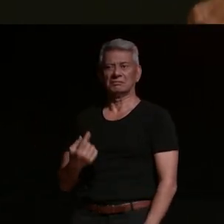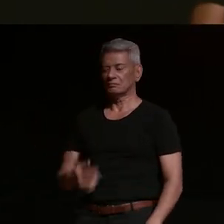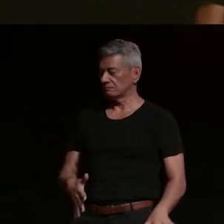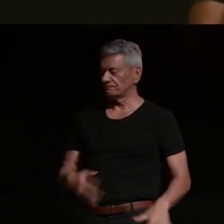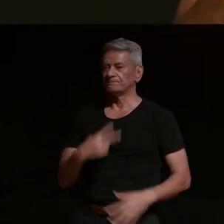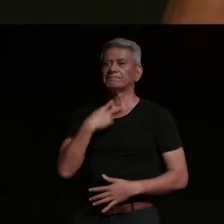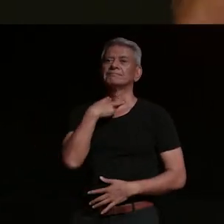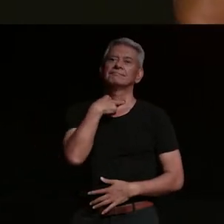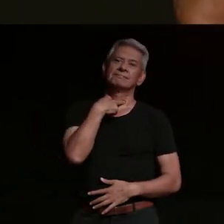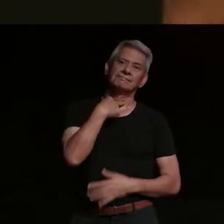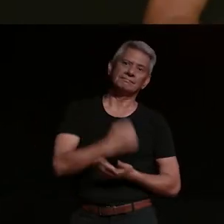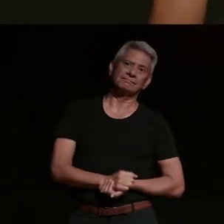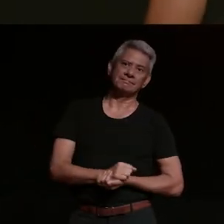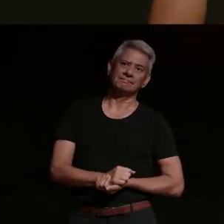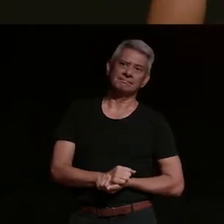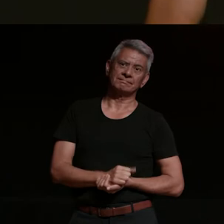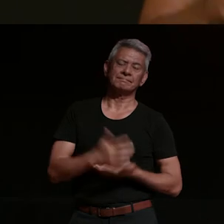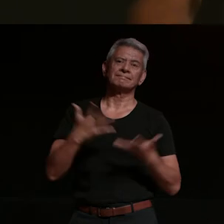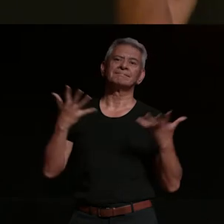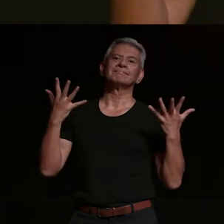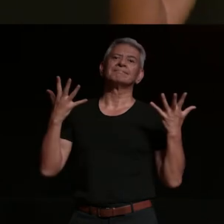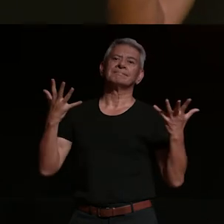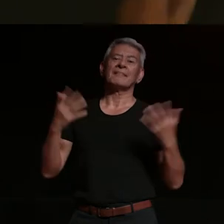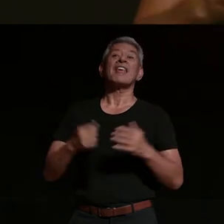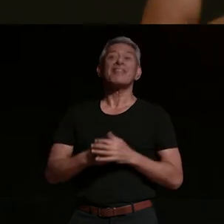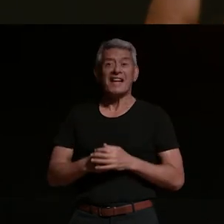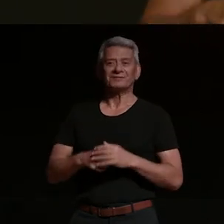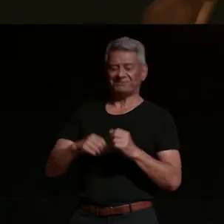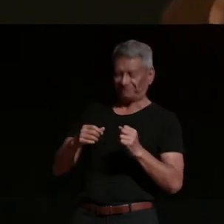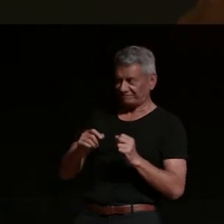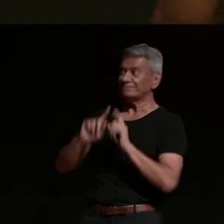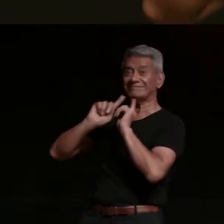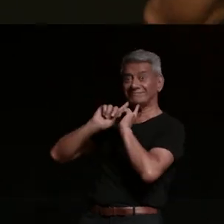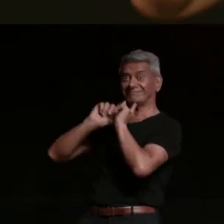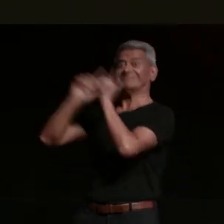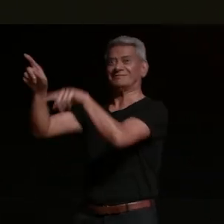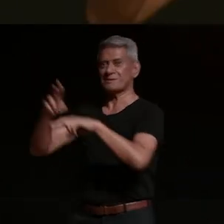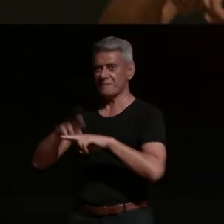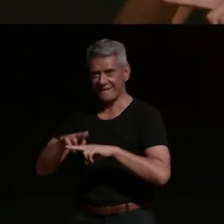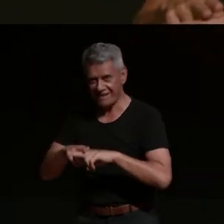and uh it was after this point that i was telling my dad i was telling him all about how i loved